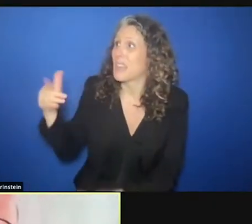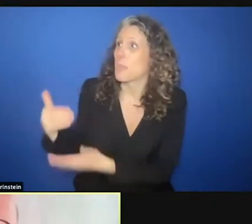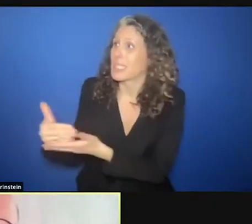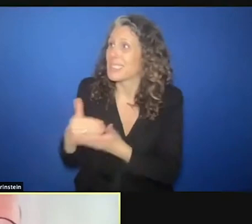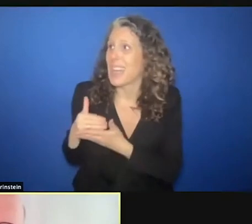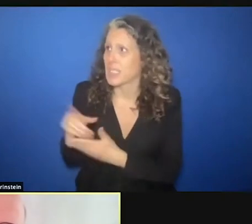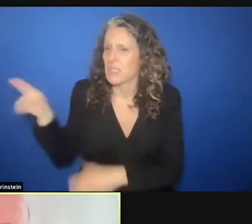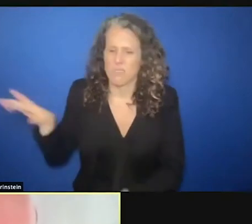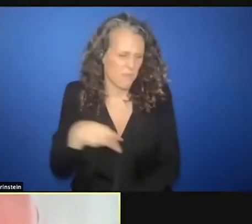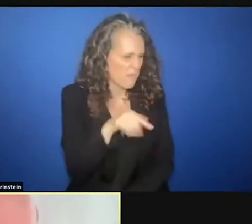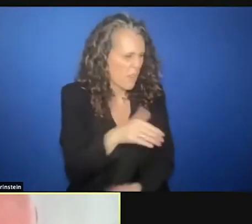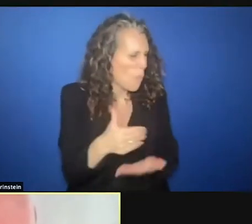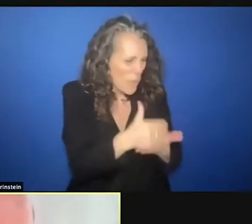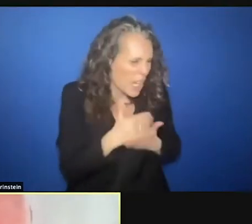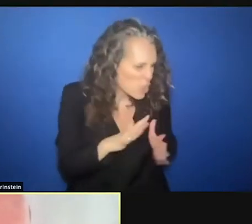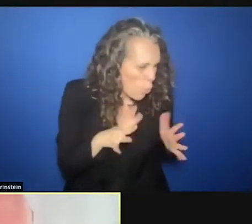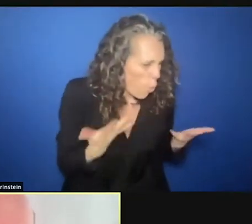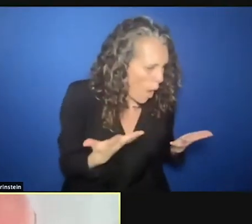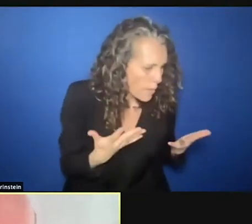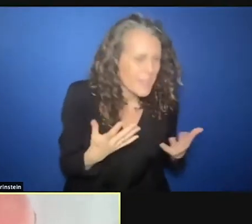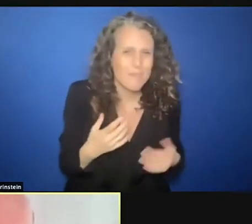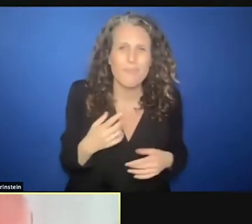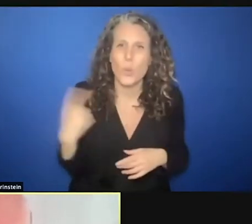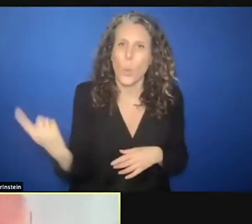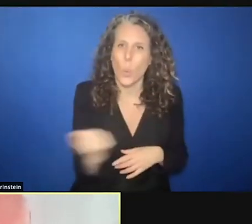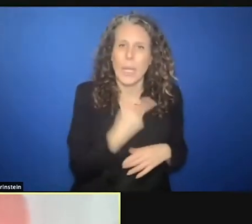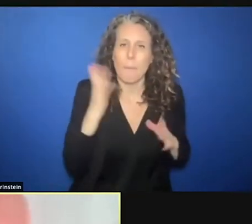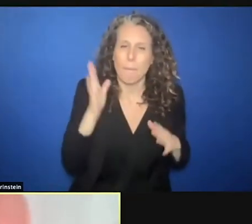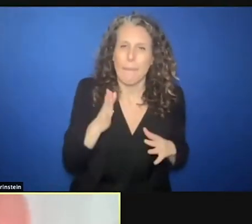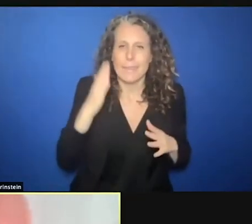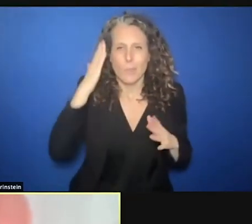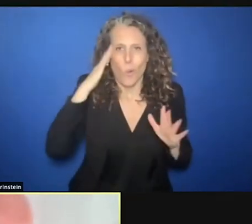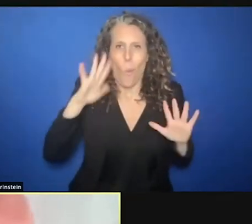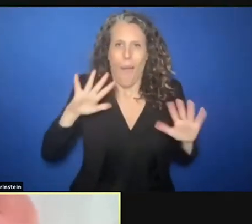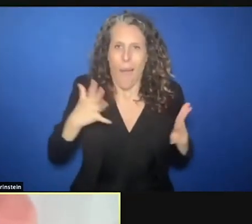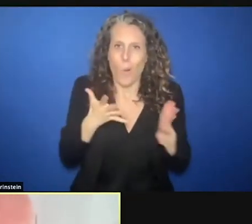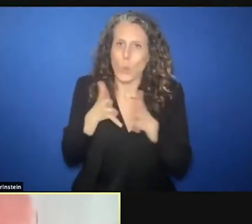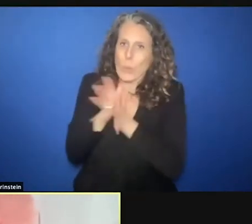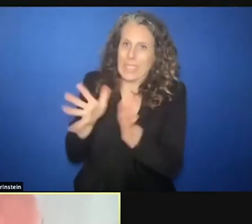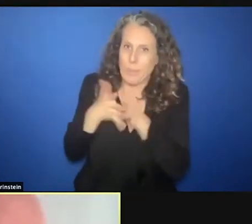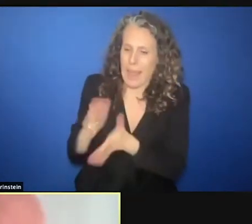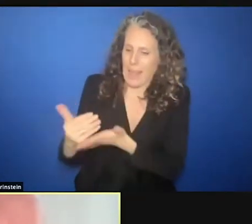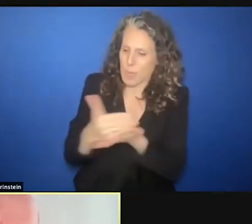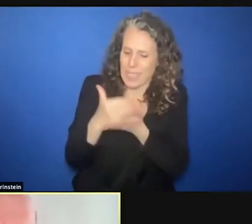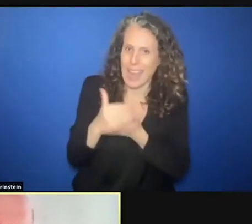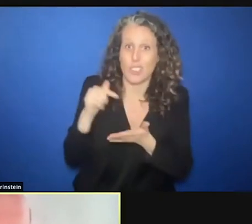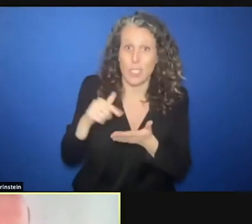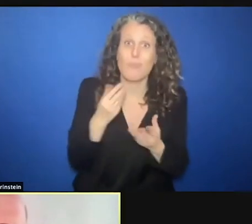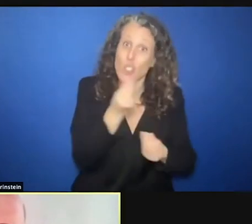We need a narrative that is tangible. Yes we need stories and I liked the story from William